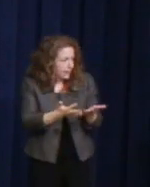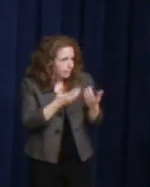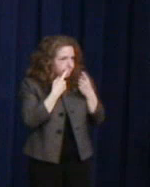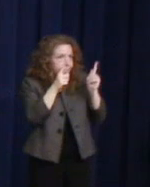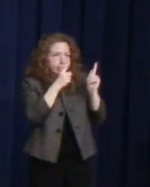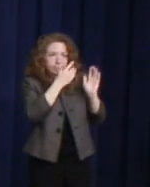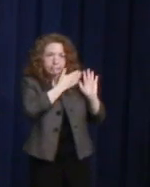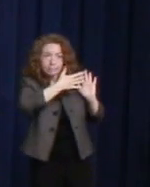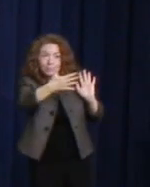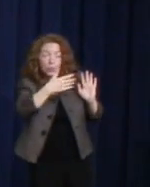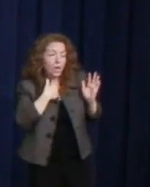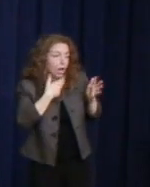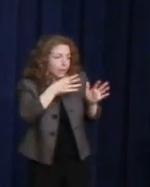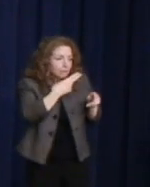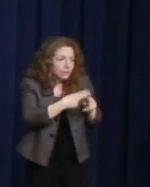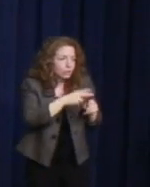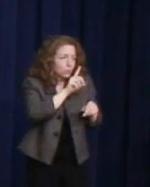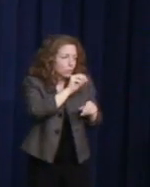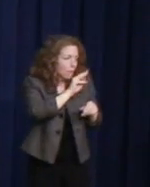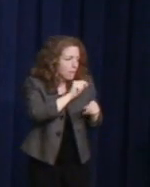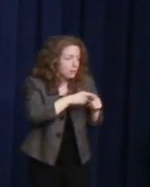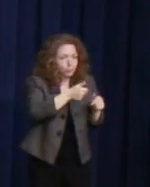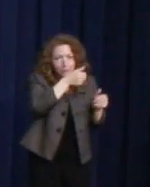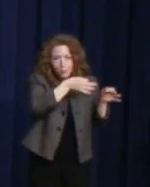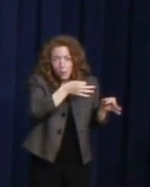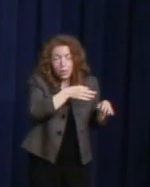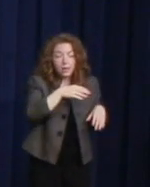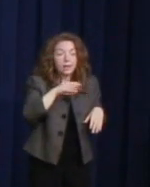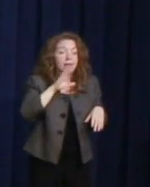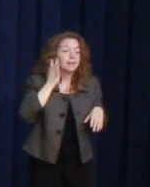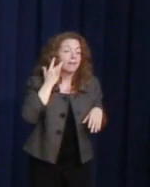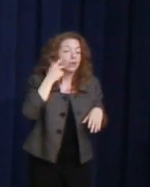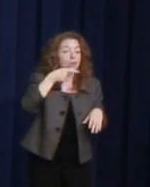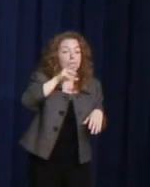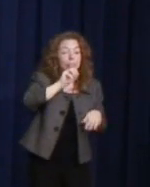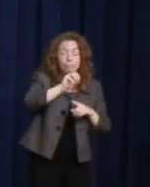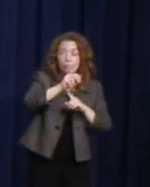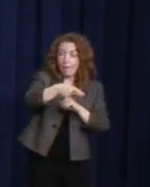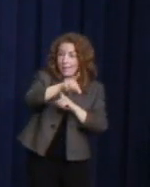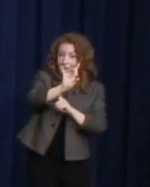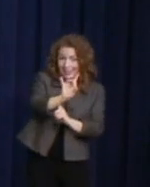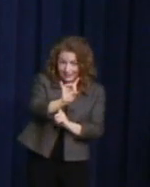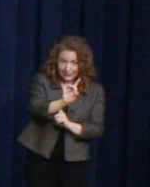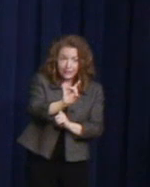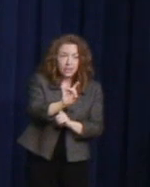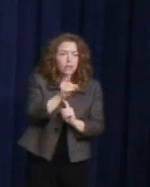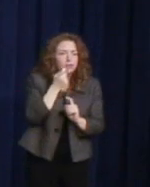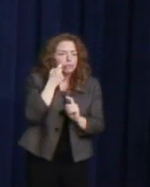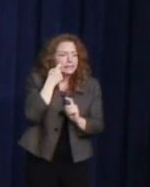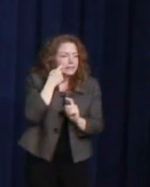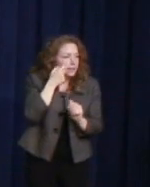and the Supreme Court, Prop 8 California, recent ruling striking down same sex marriage prohibitions